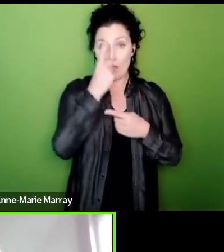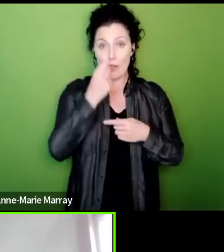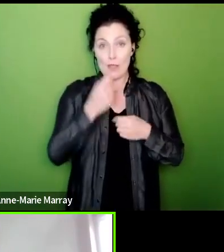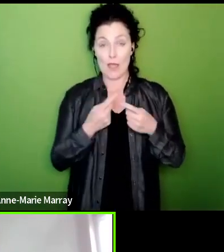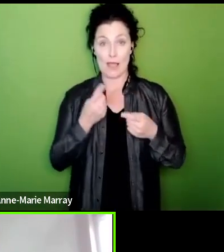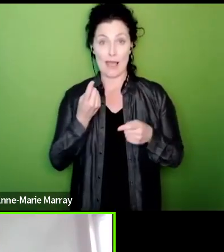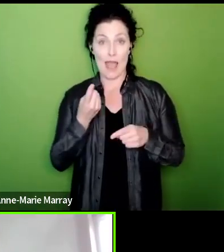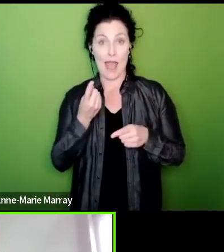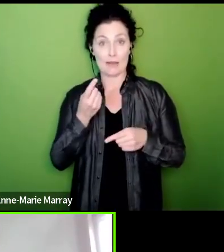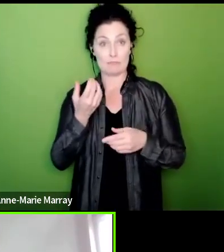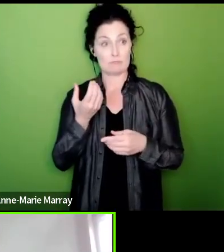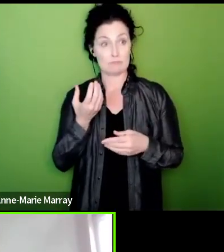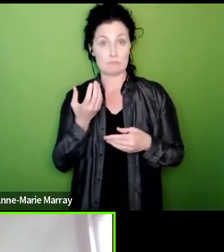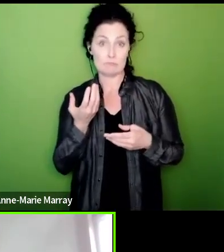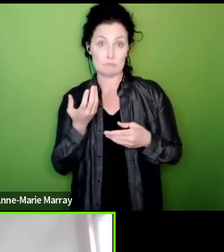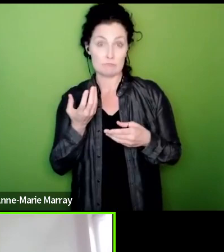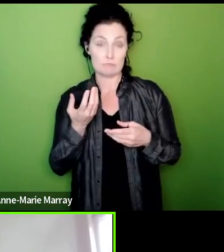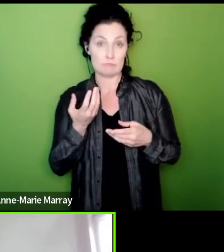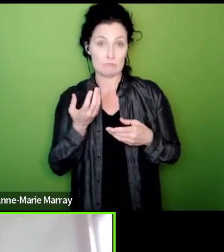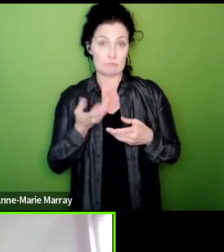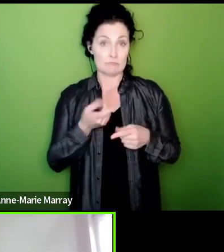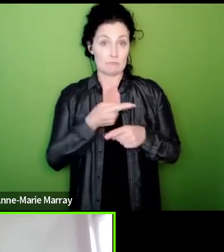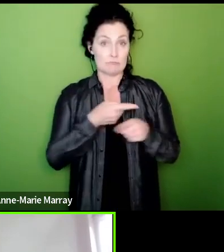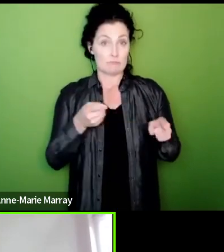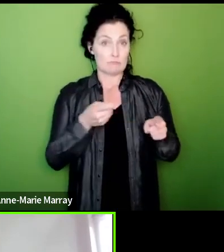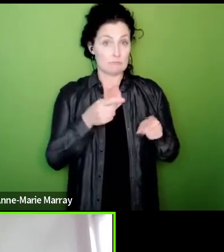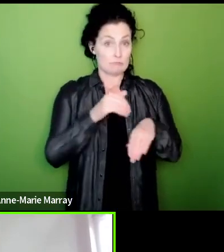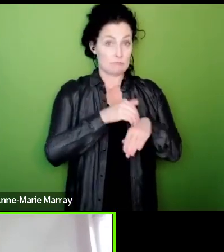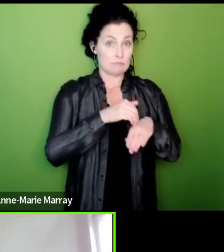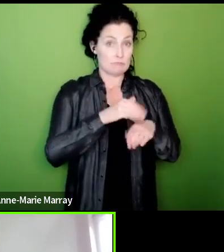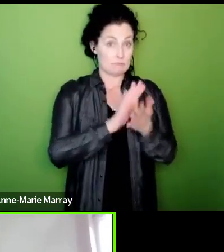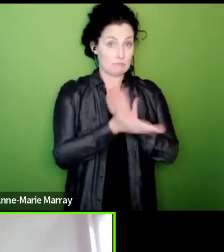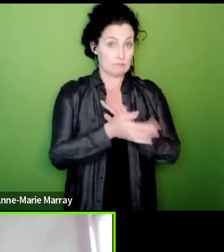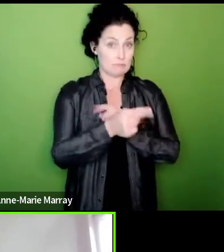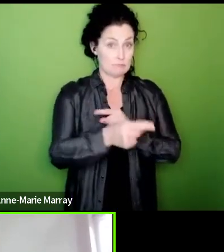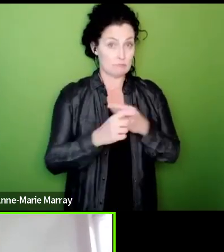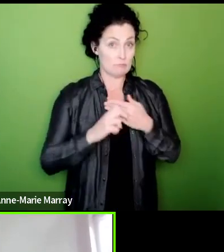systems we consider bringing out at the same time because you'll have a much stronger effect